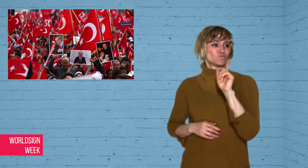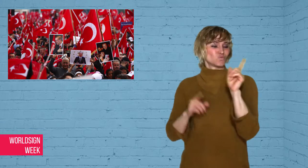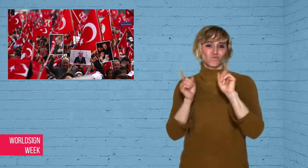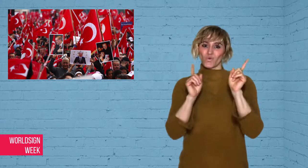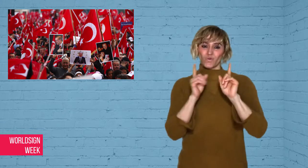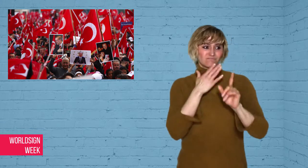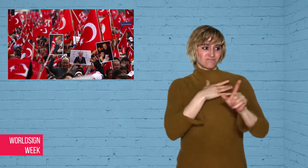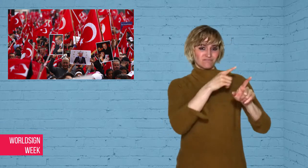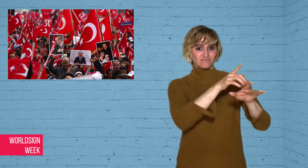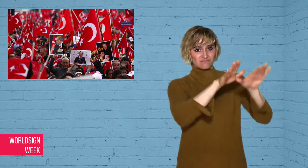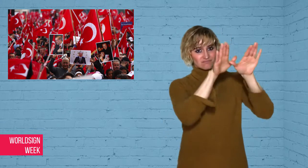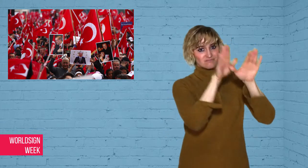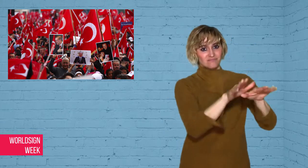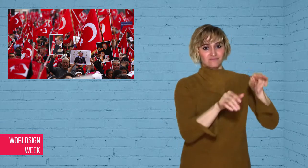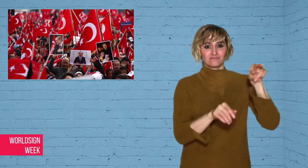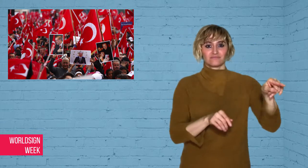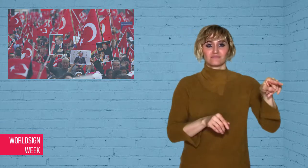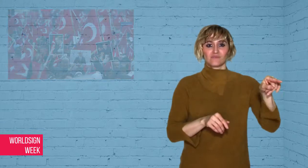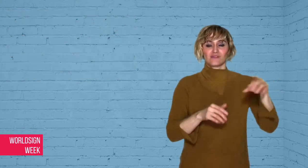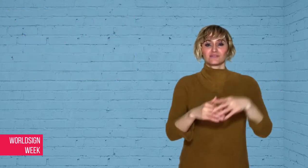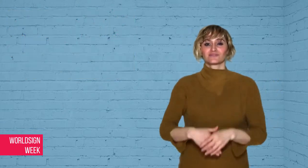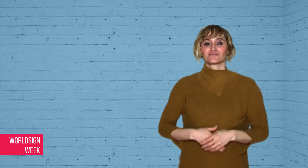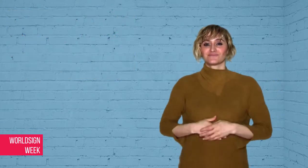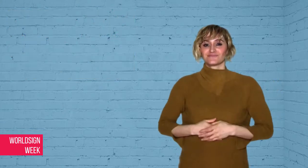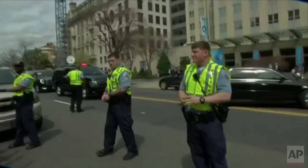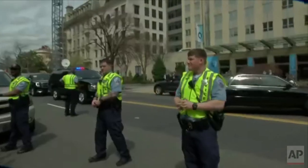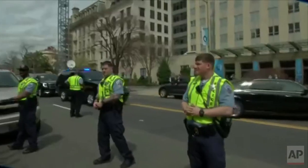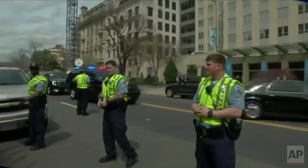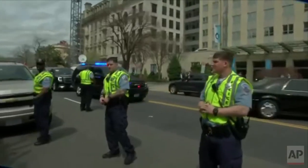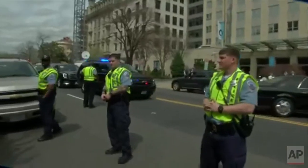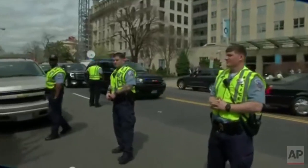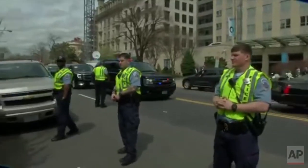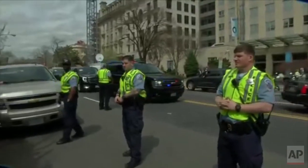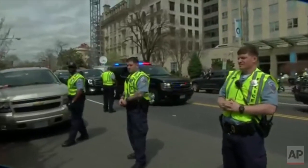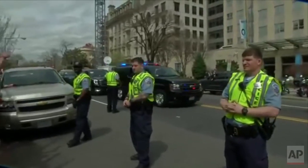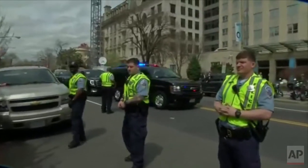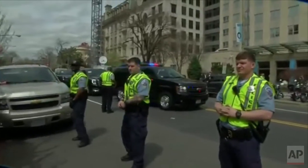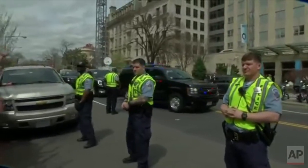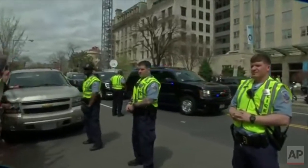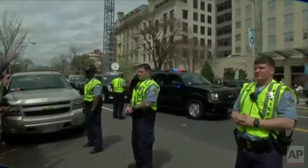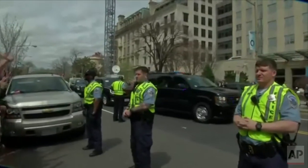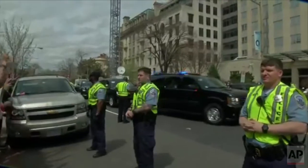his post in Turkey.